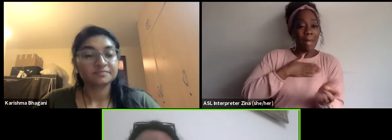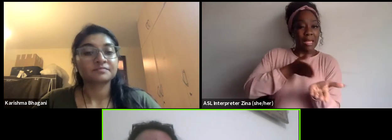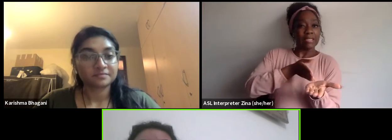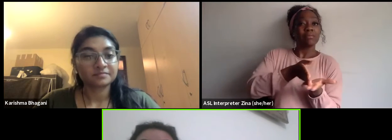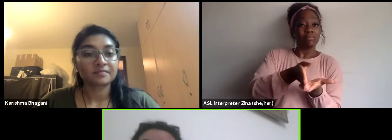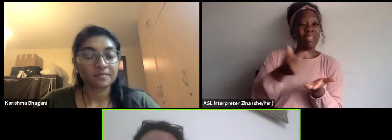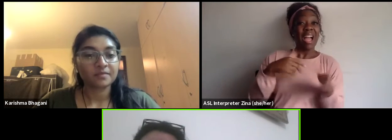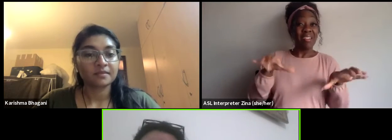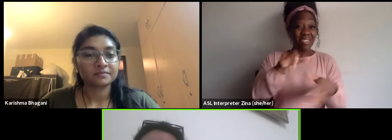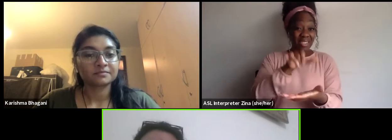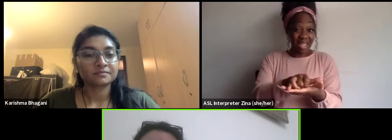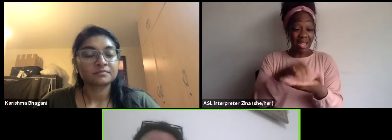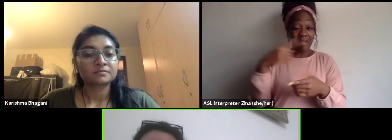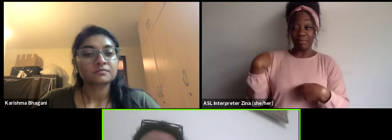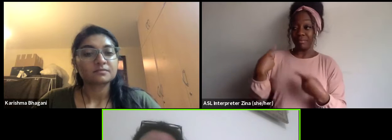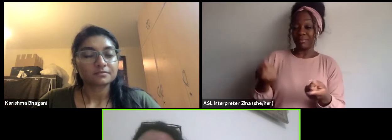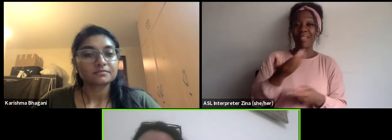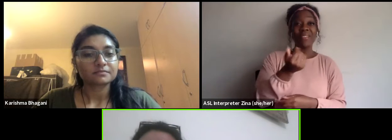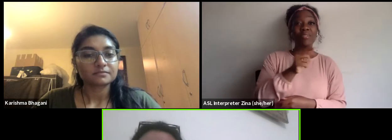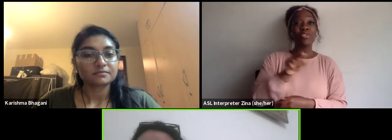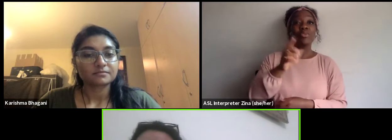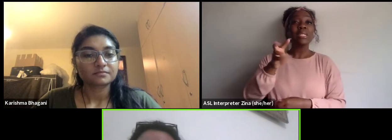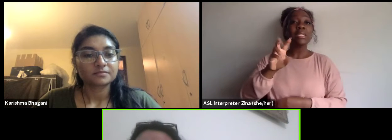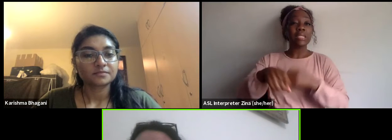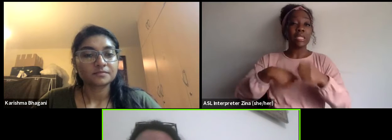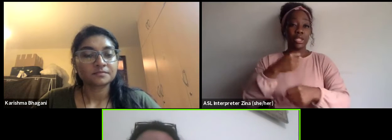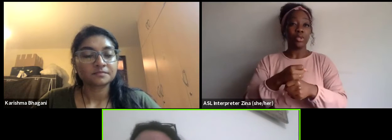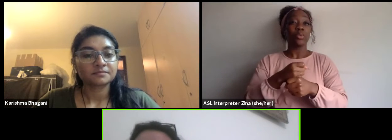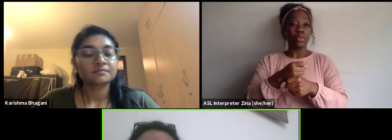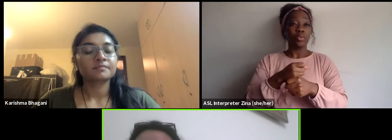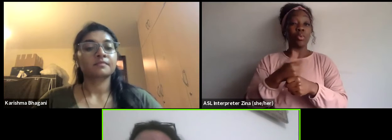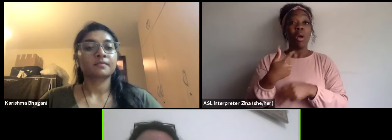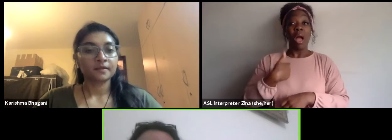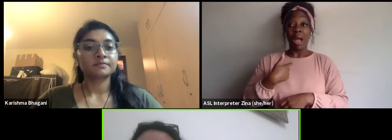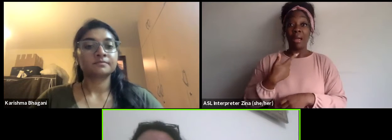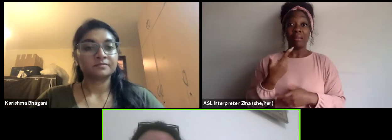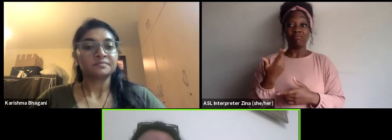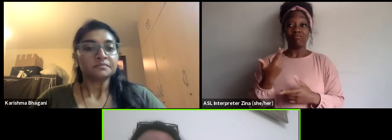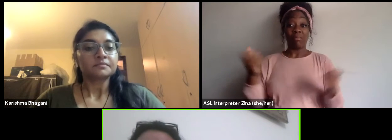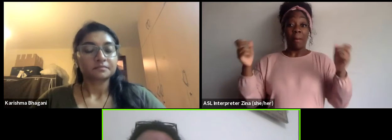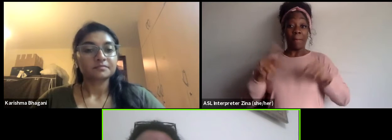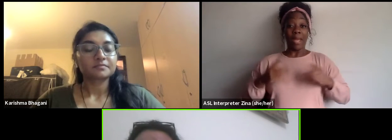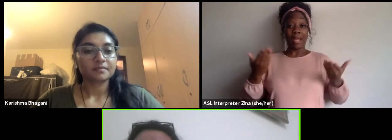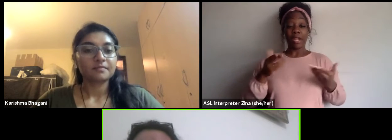And I came back to Tunisia after working here and there between Asia and Africa,